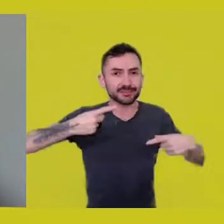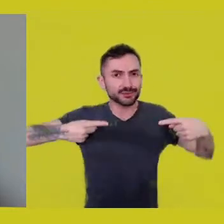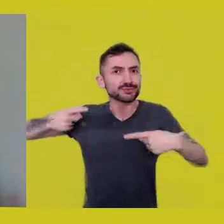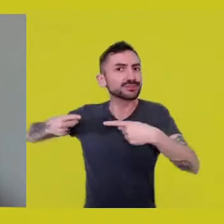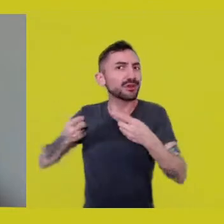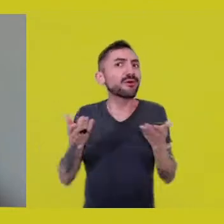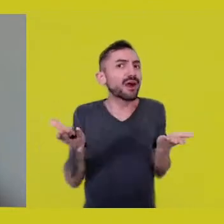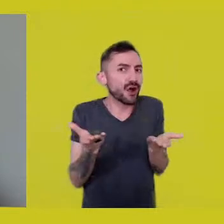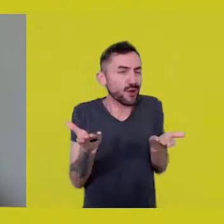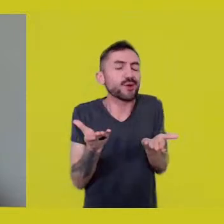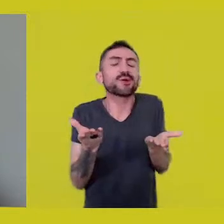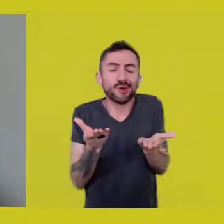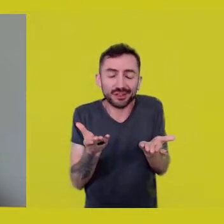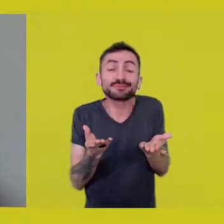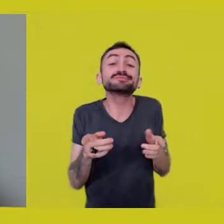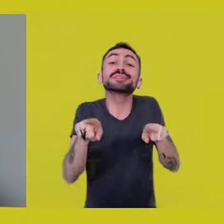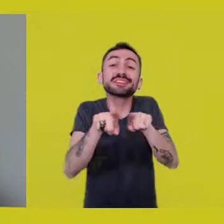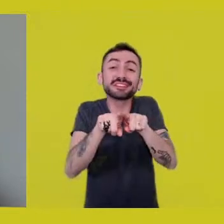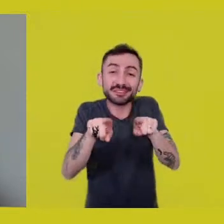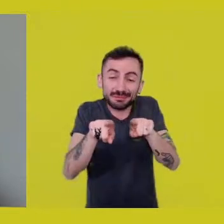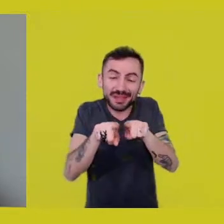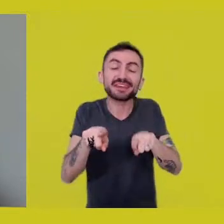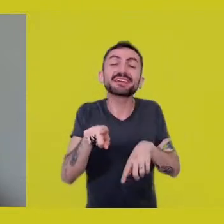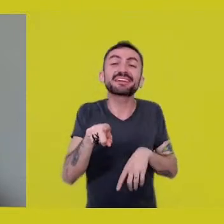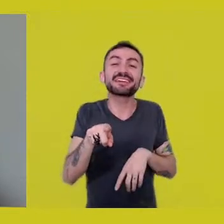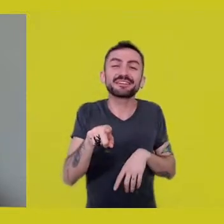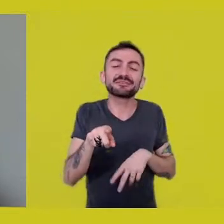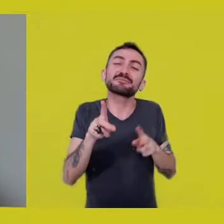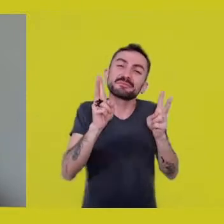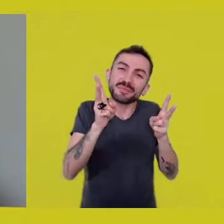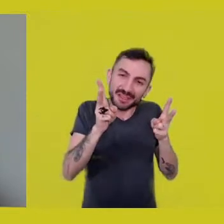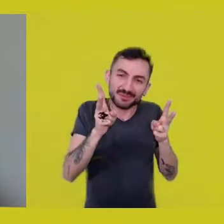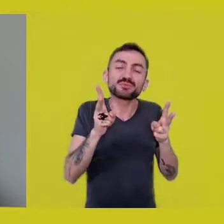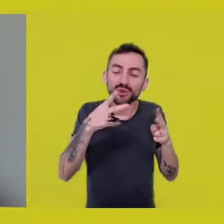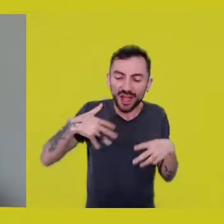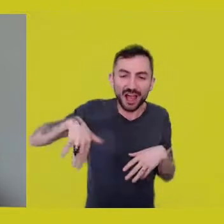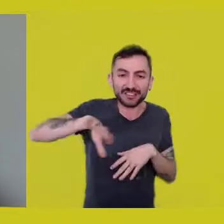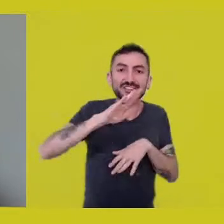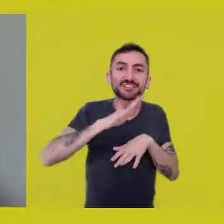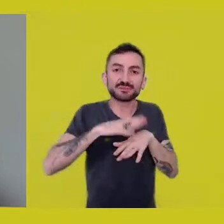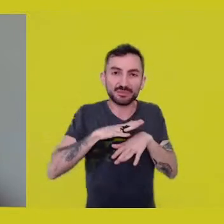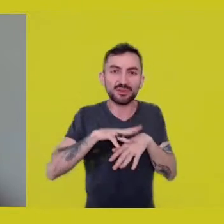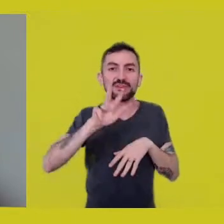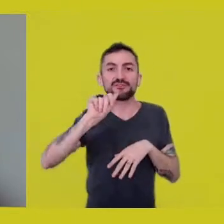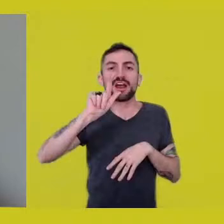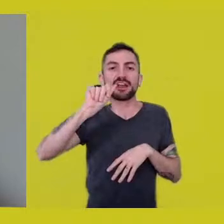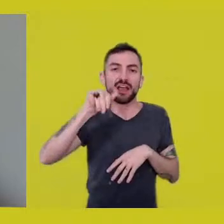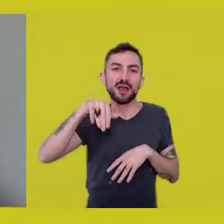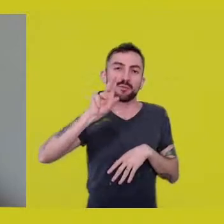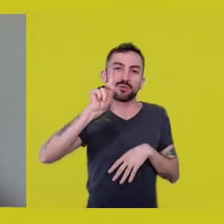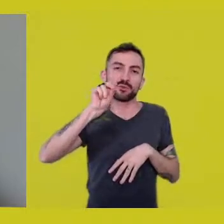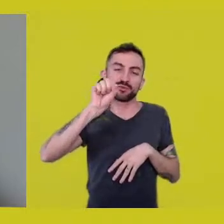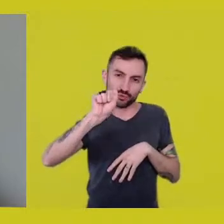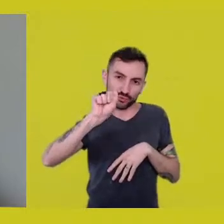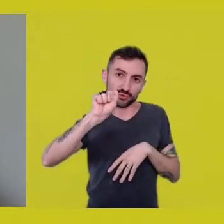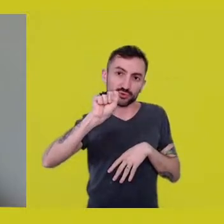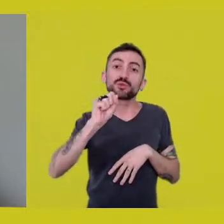and also for your presence in this Vagamundos - a possible theater lab